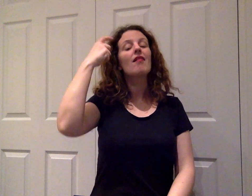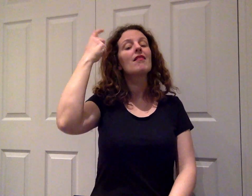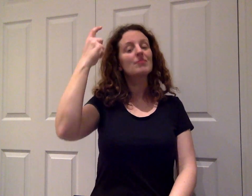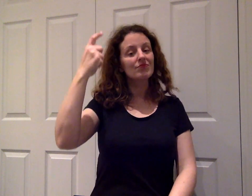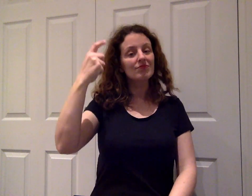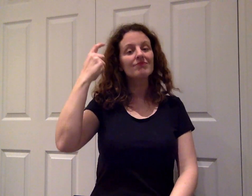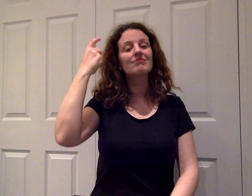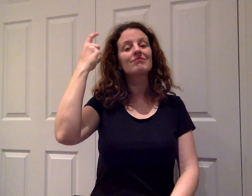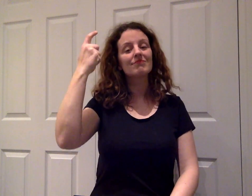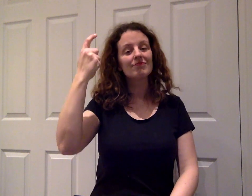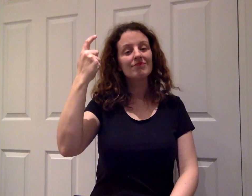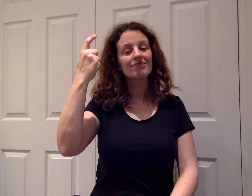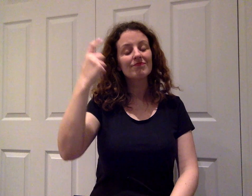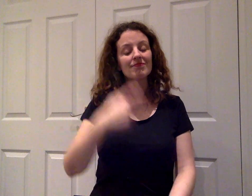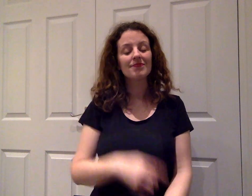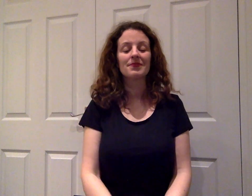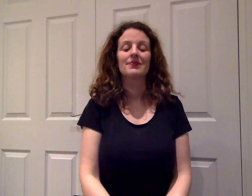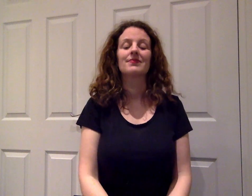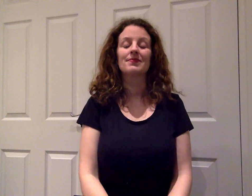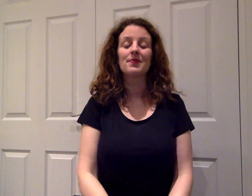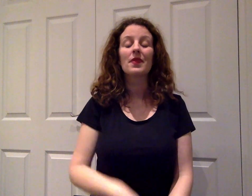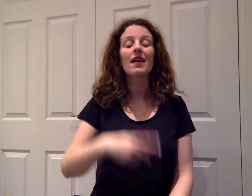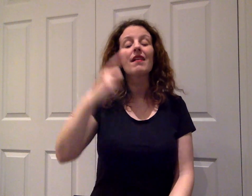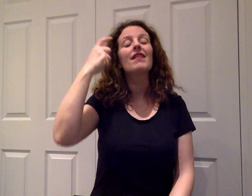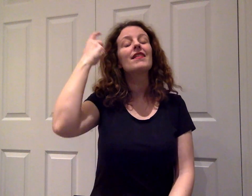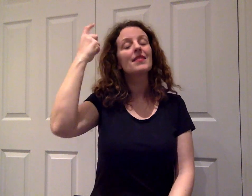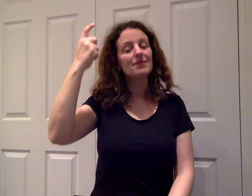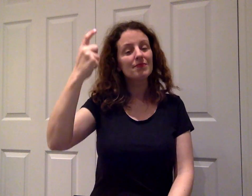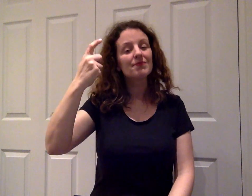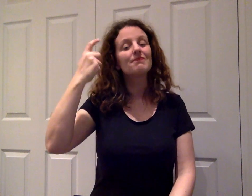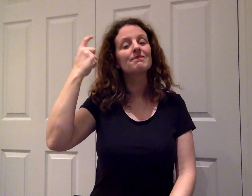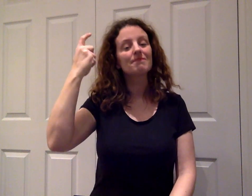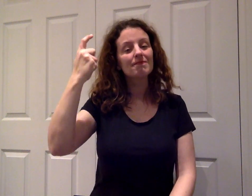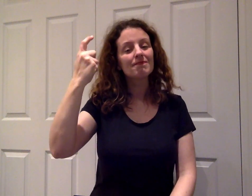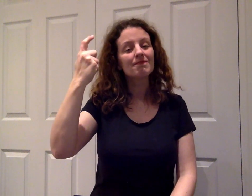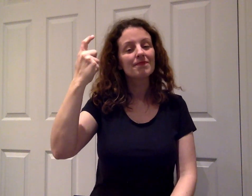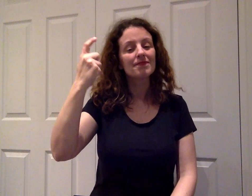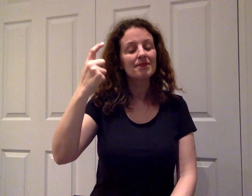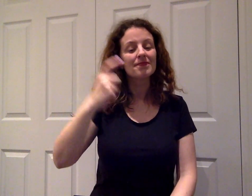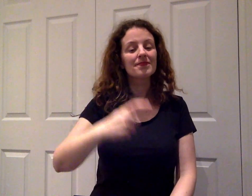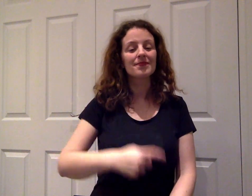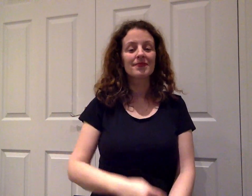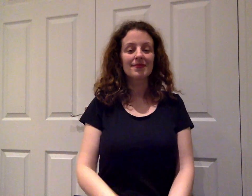RECALL